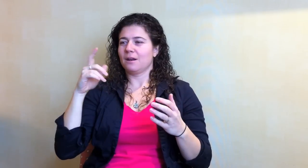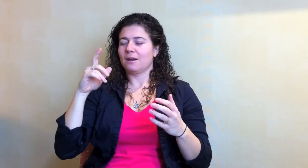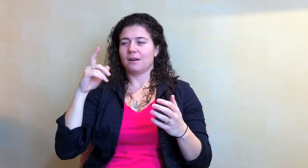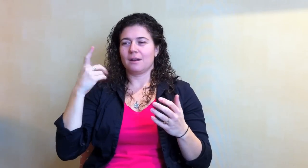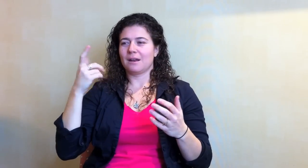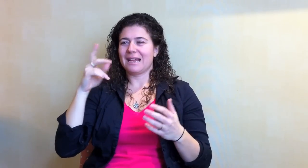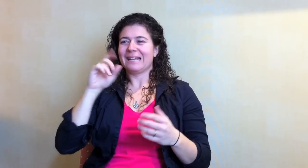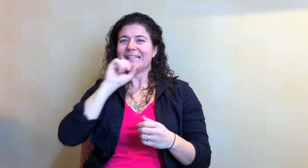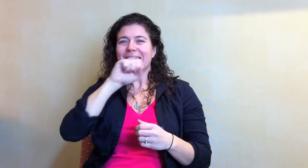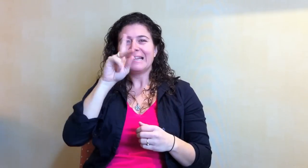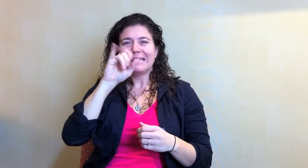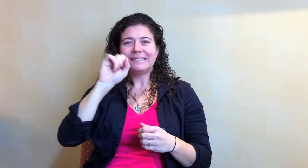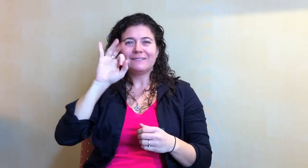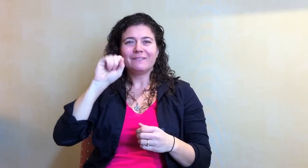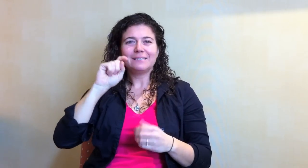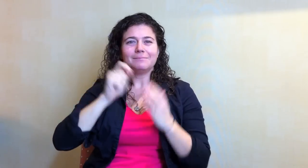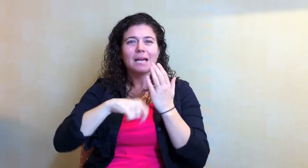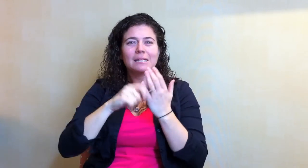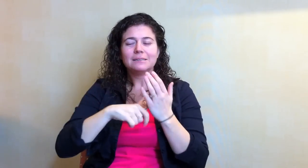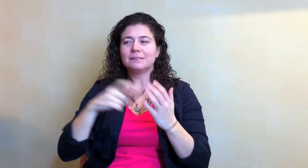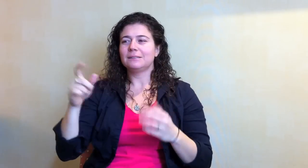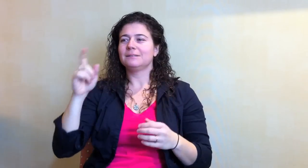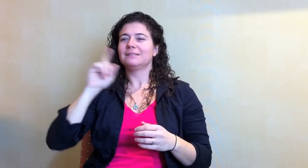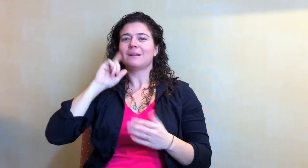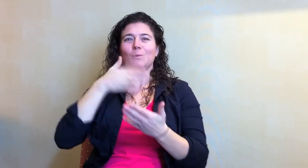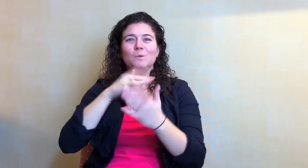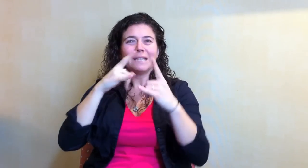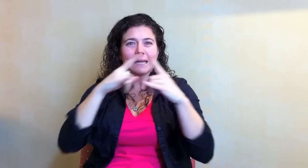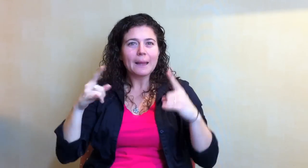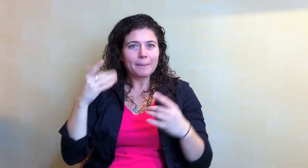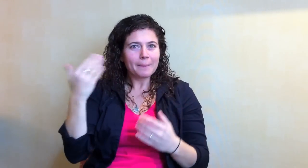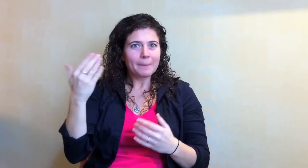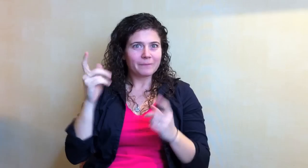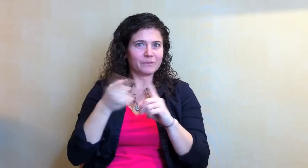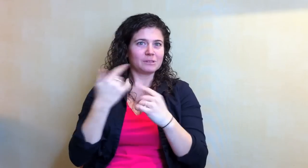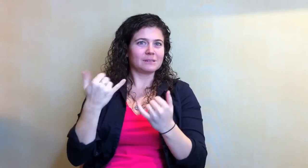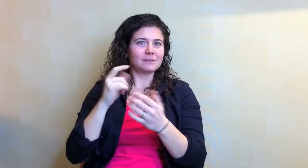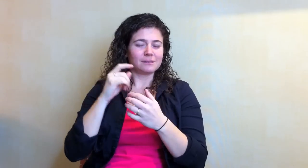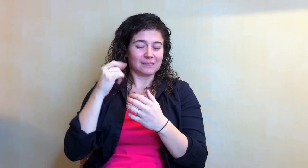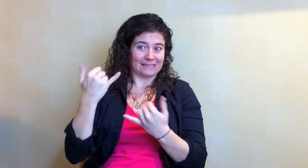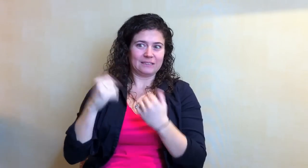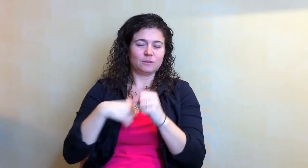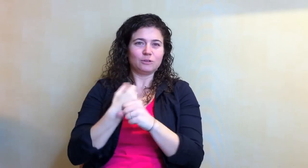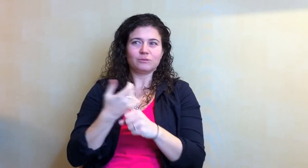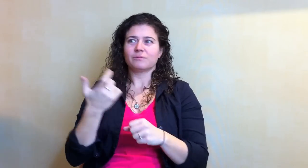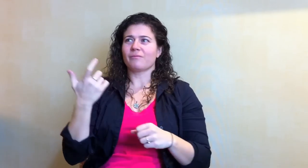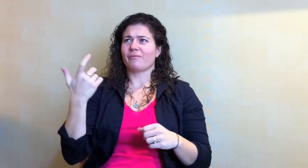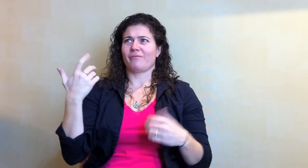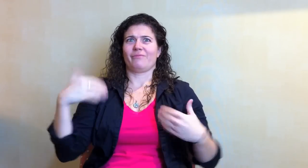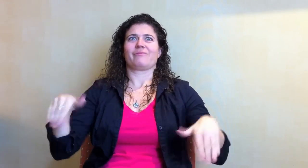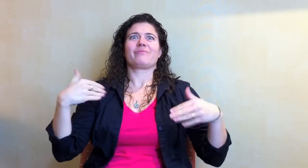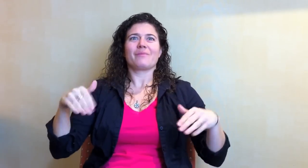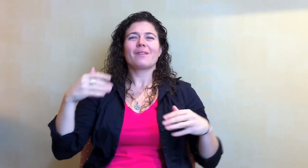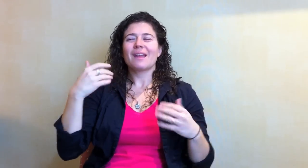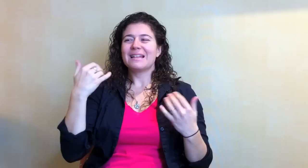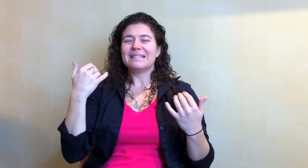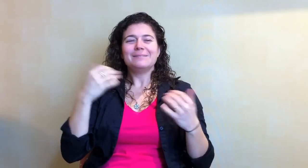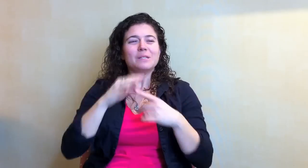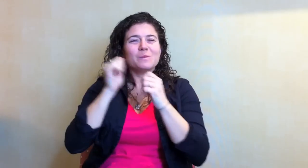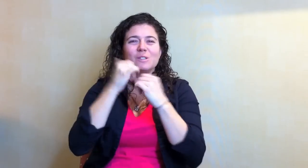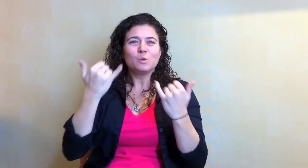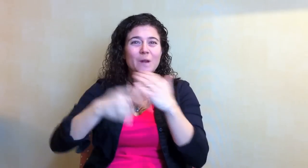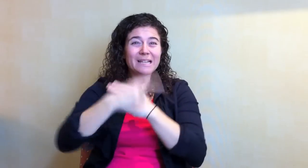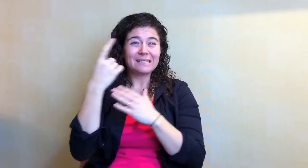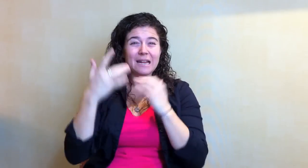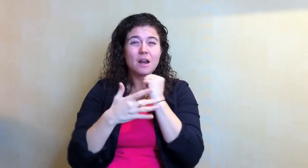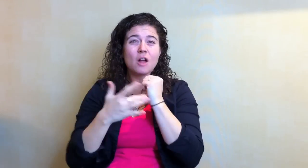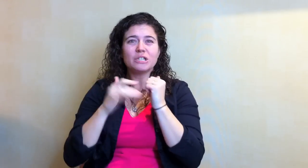Look at KissFist Magazine, Deaf Music Camp coming up this summer. With today’s technology,